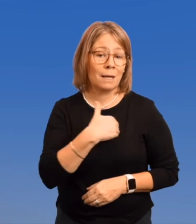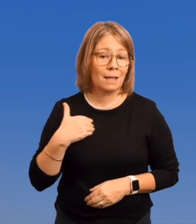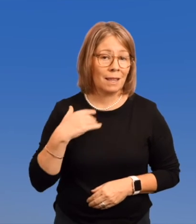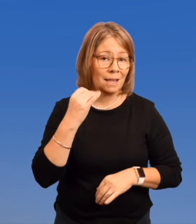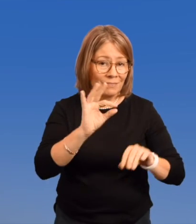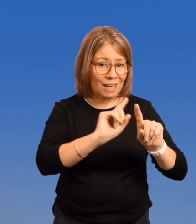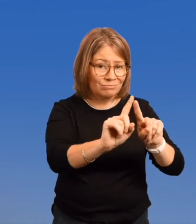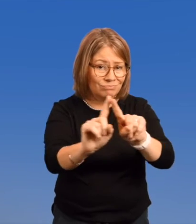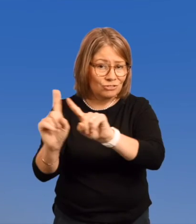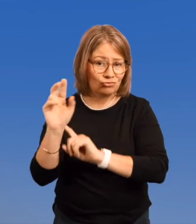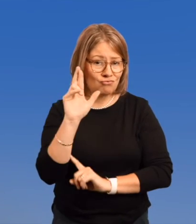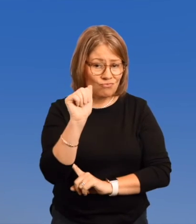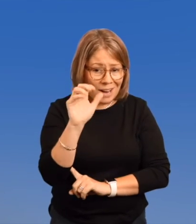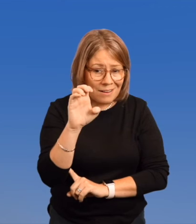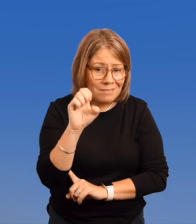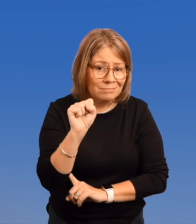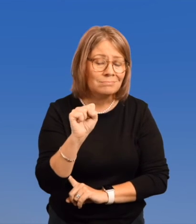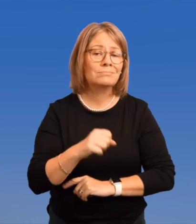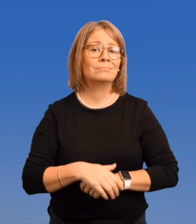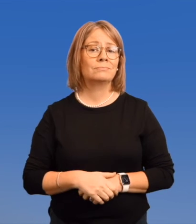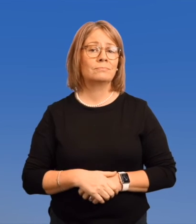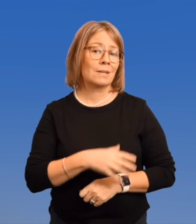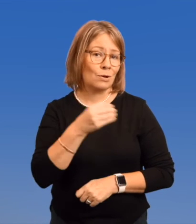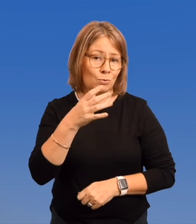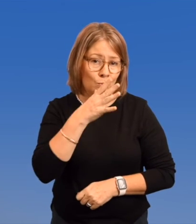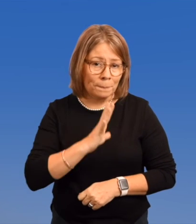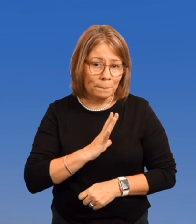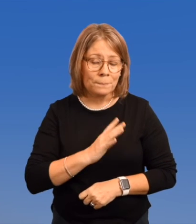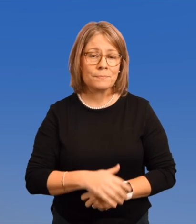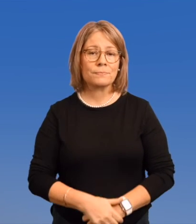members of different races, and women.